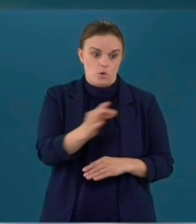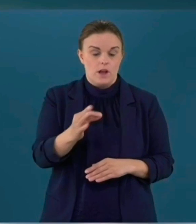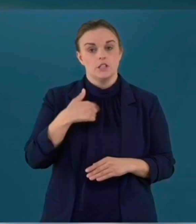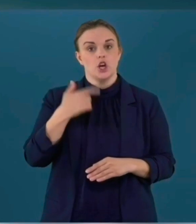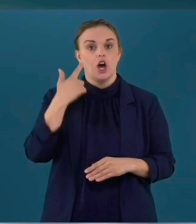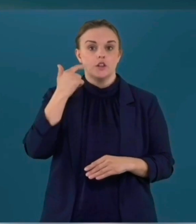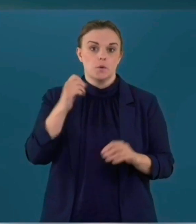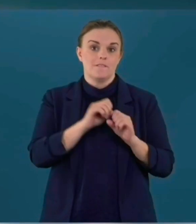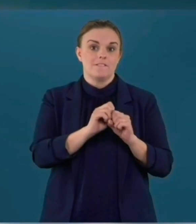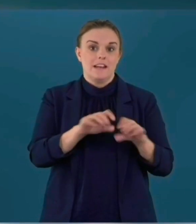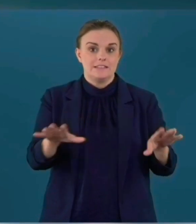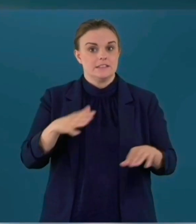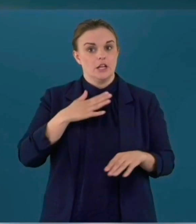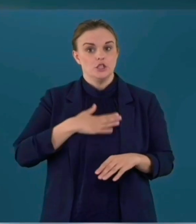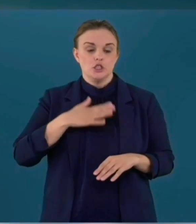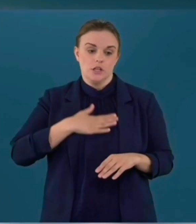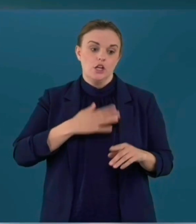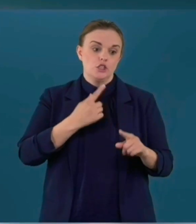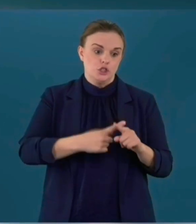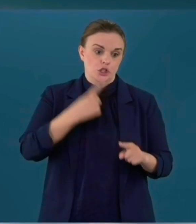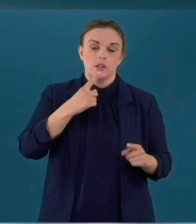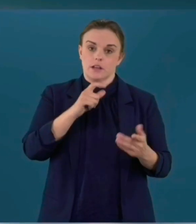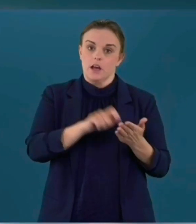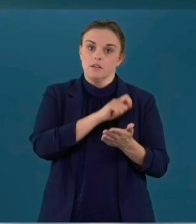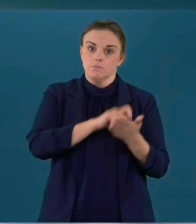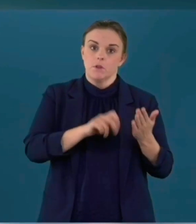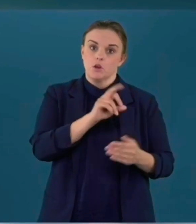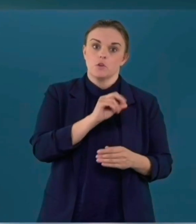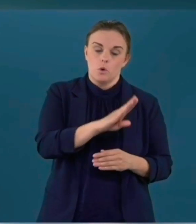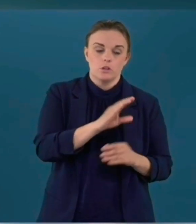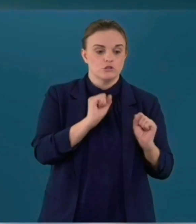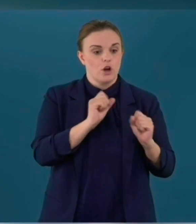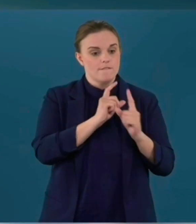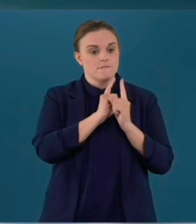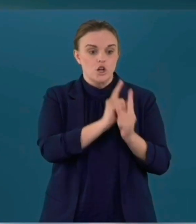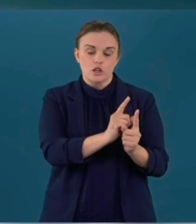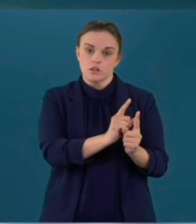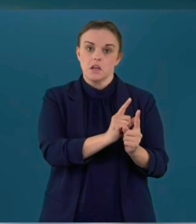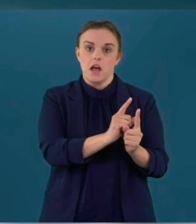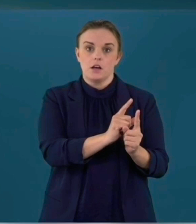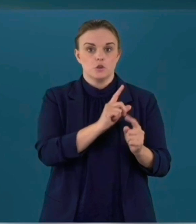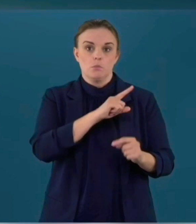this in the best possible manner and see it as a very strong recommendation then